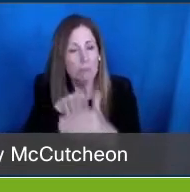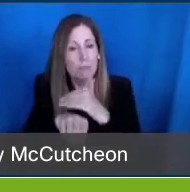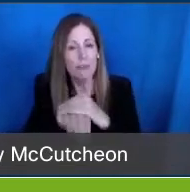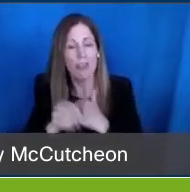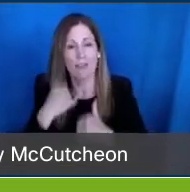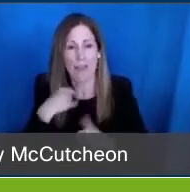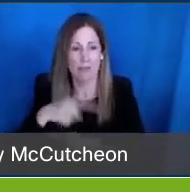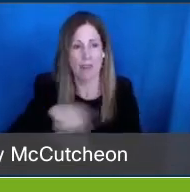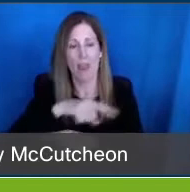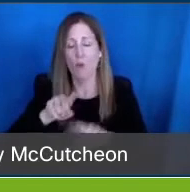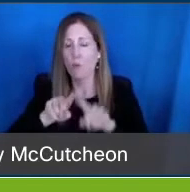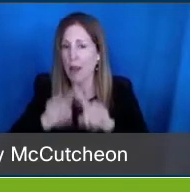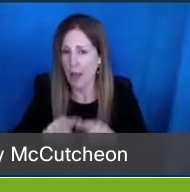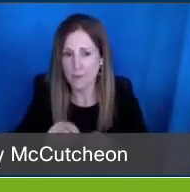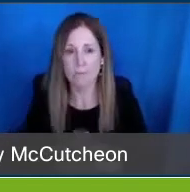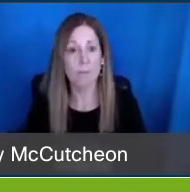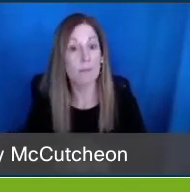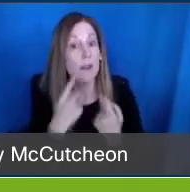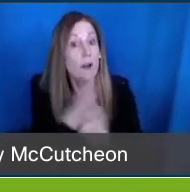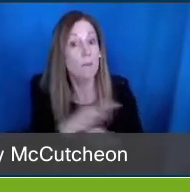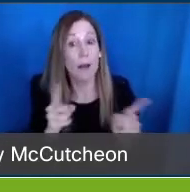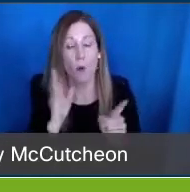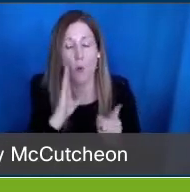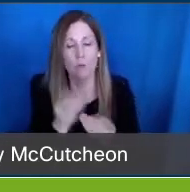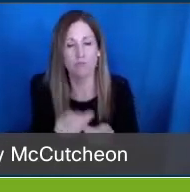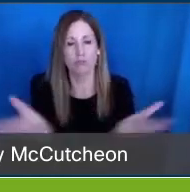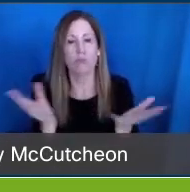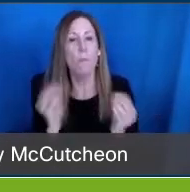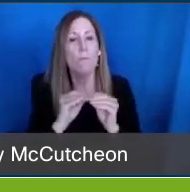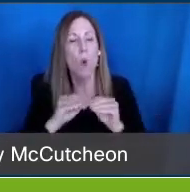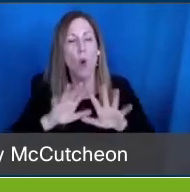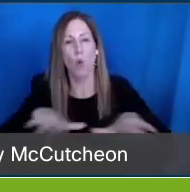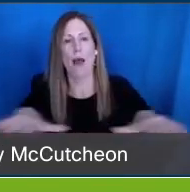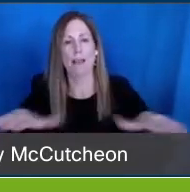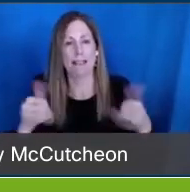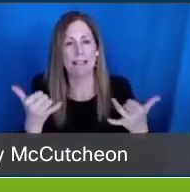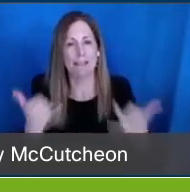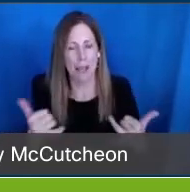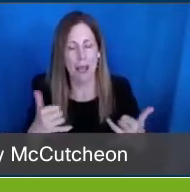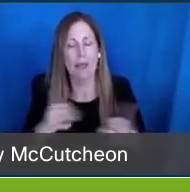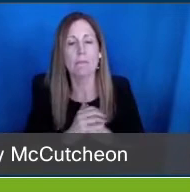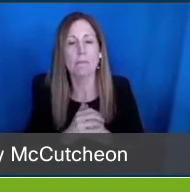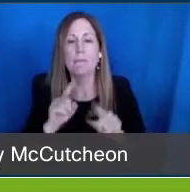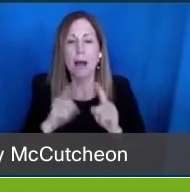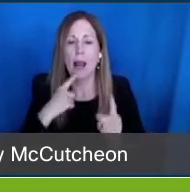The proclamation is gonna be distributed much more widely later today, but wanted to just read a couple of pieces of it.